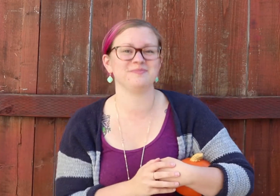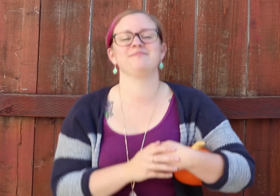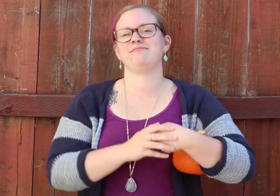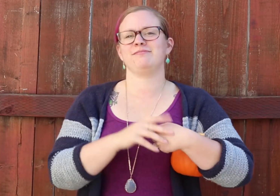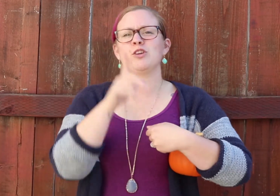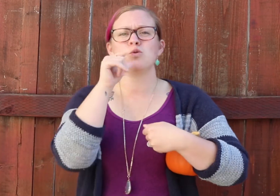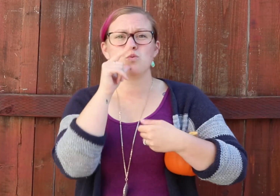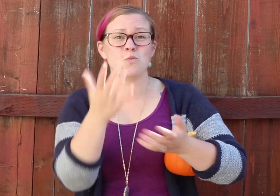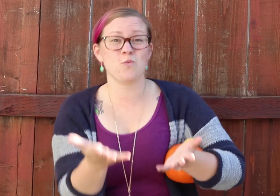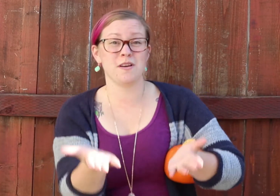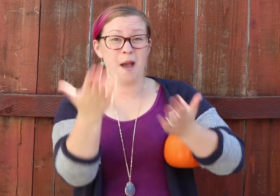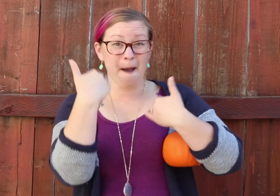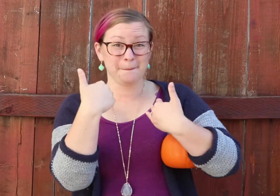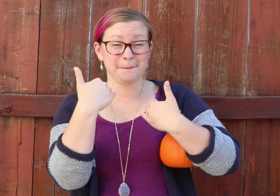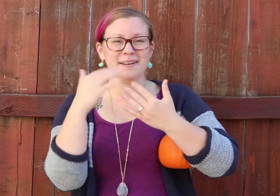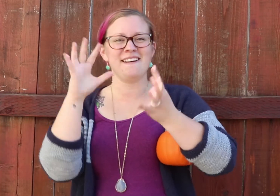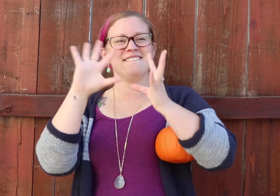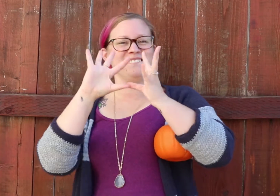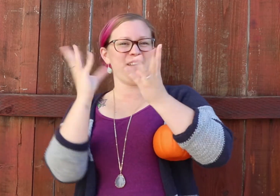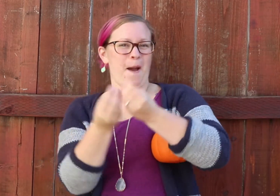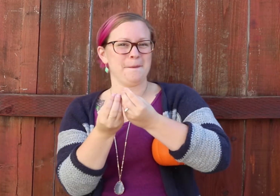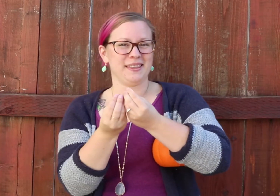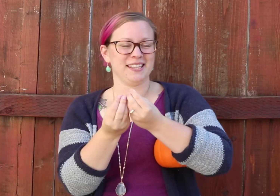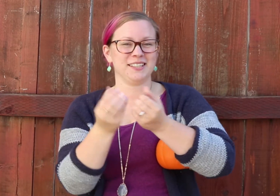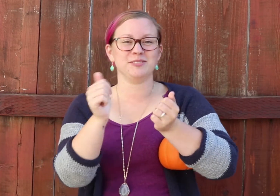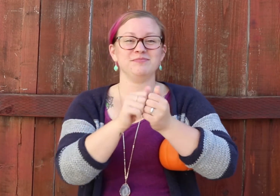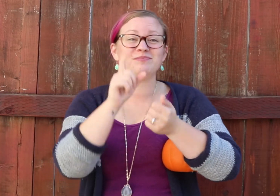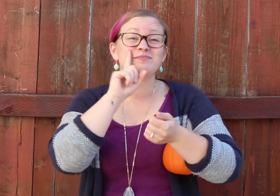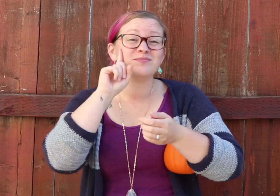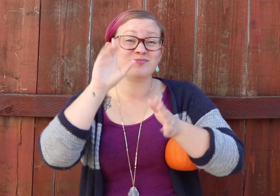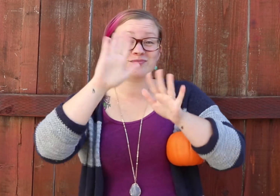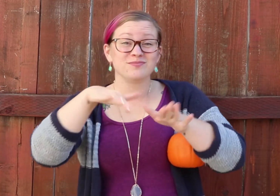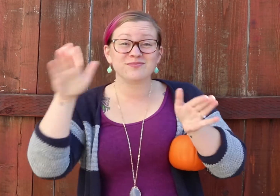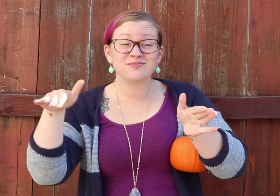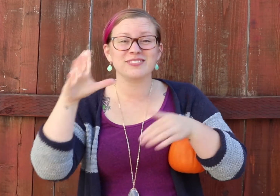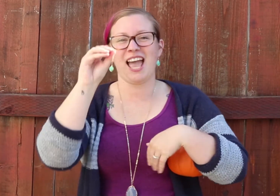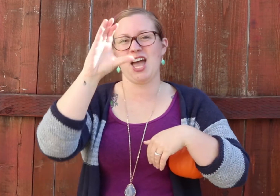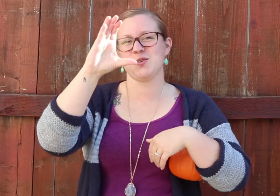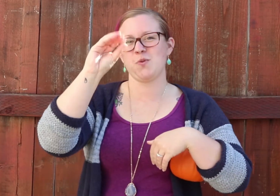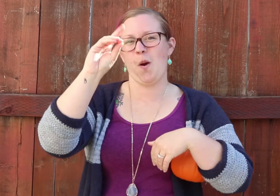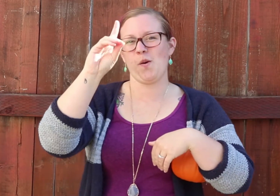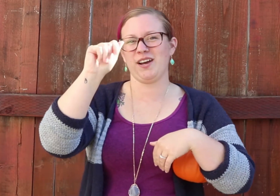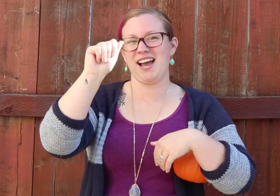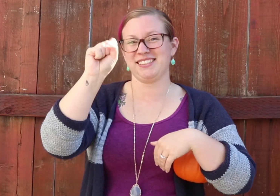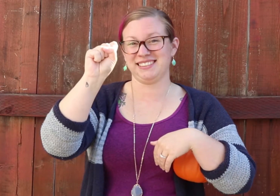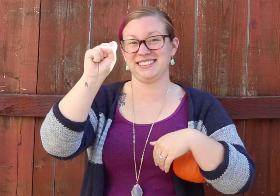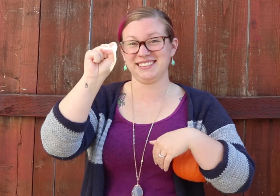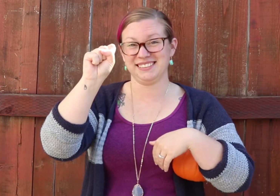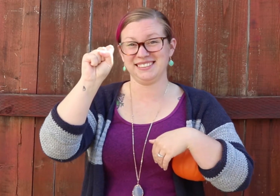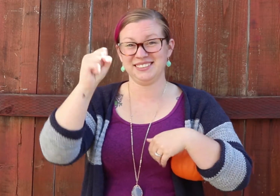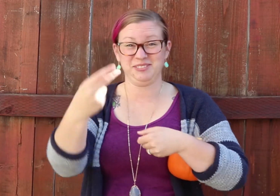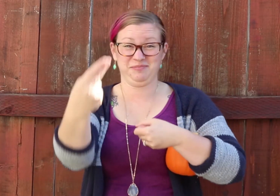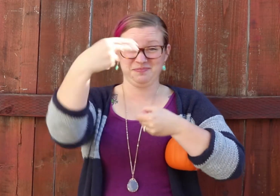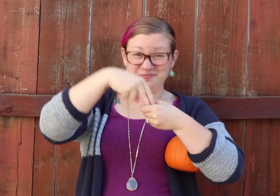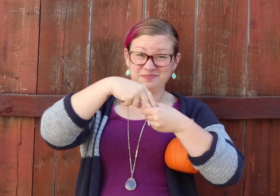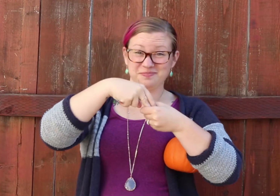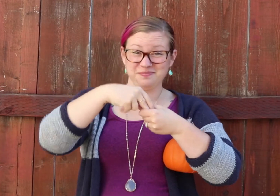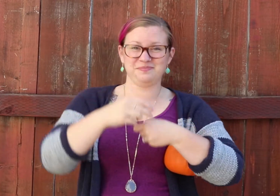Who can come? Families with Deaf children and CODAs (Children of Deaf Adults).